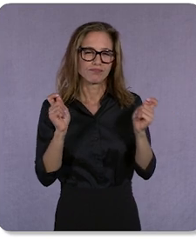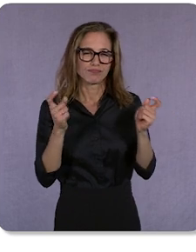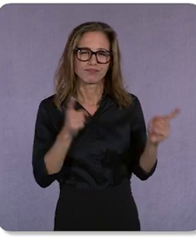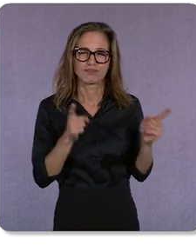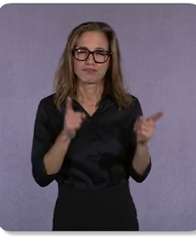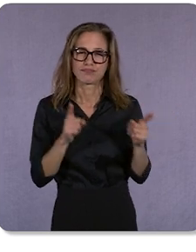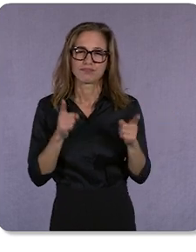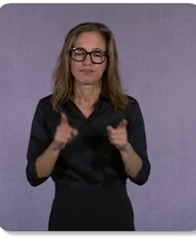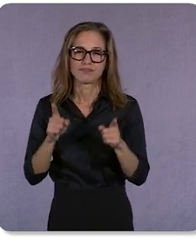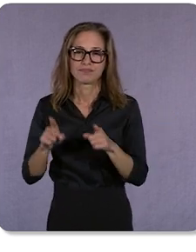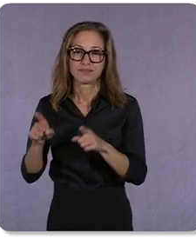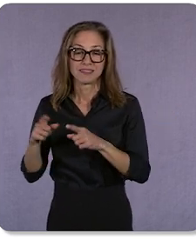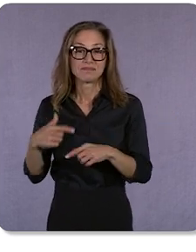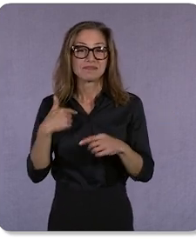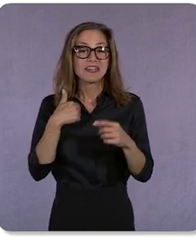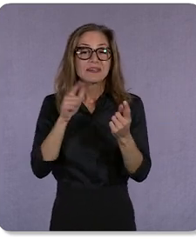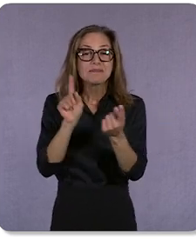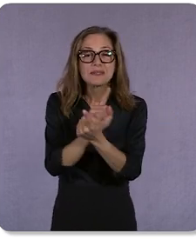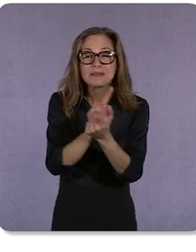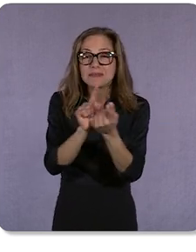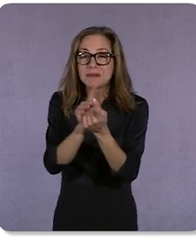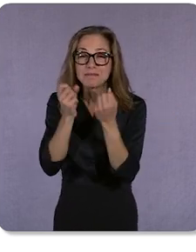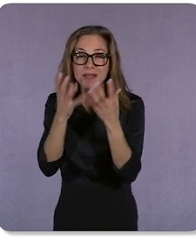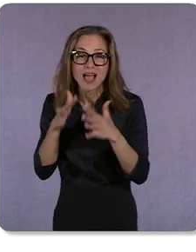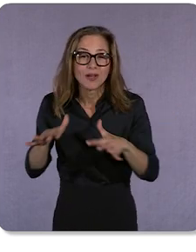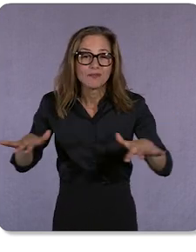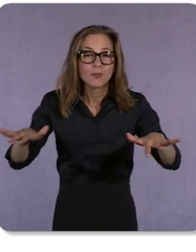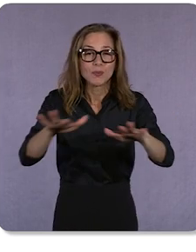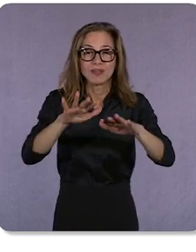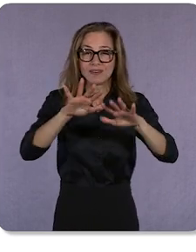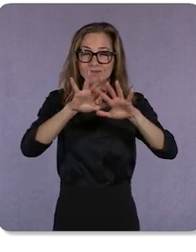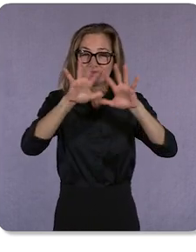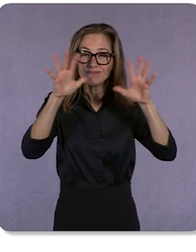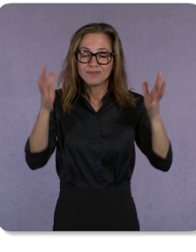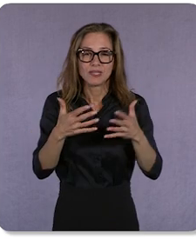Meeting with so many of you from around the world, I hear exactly what you’re up against.